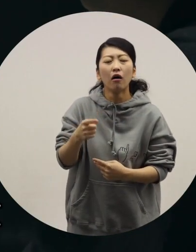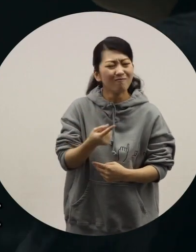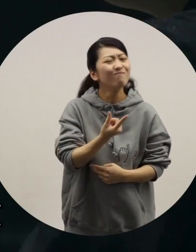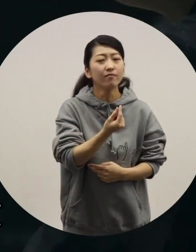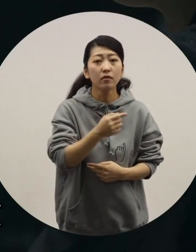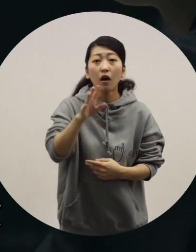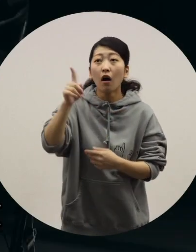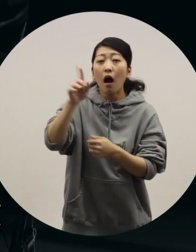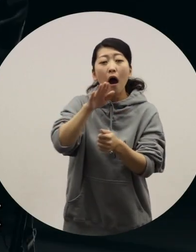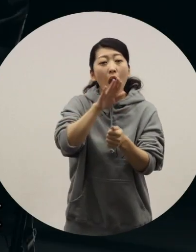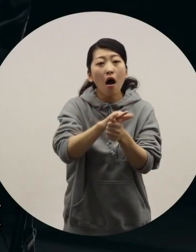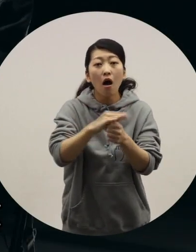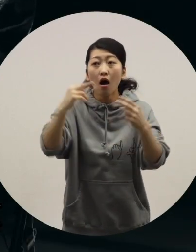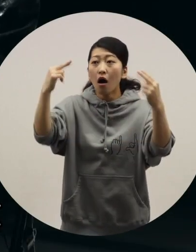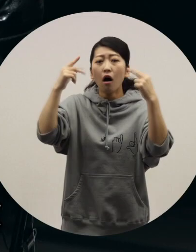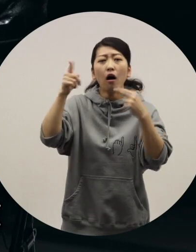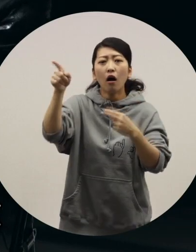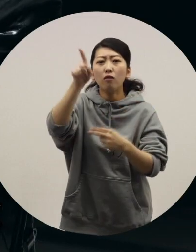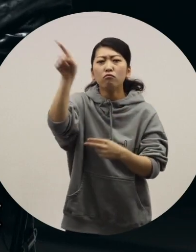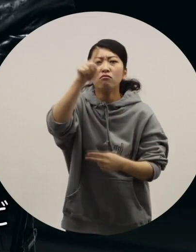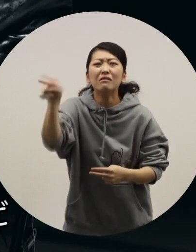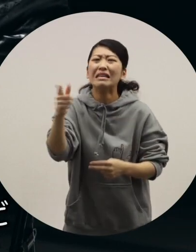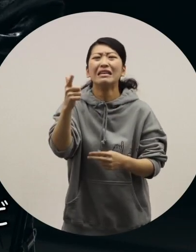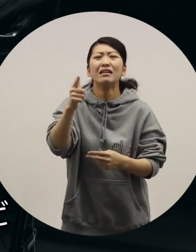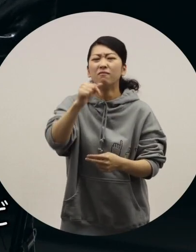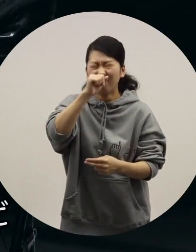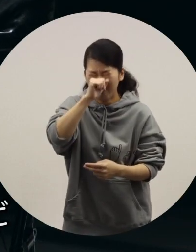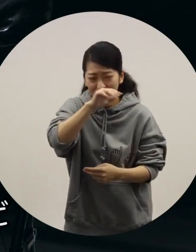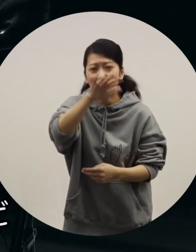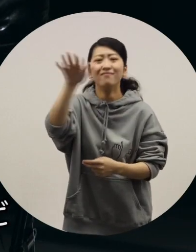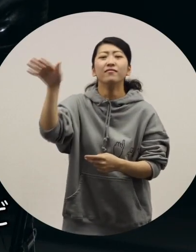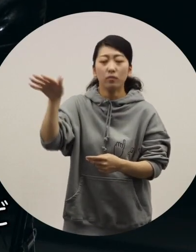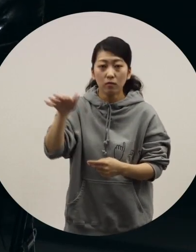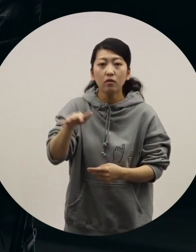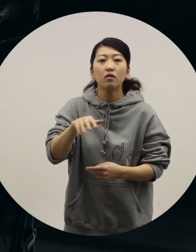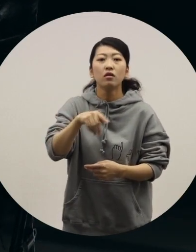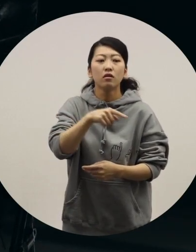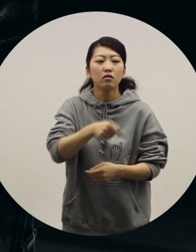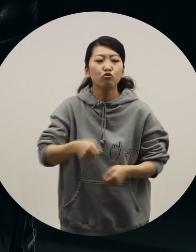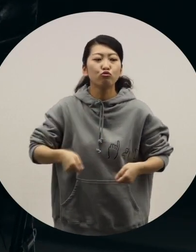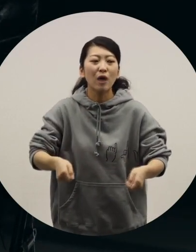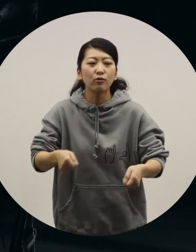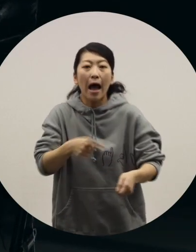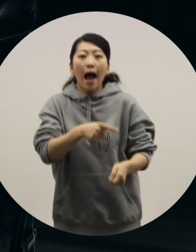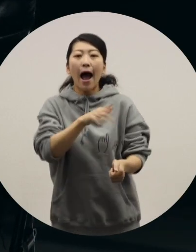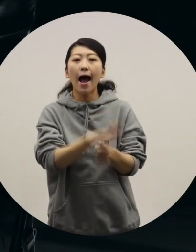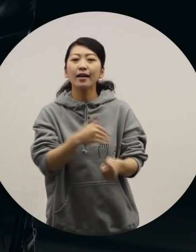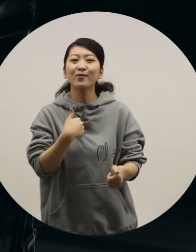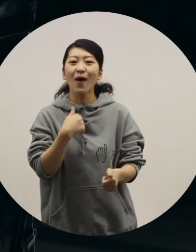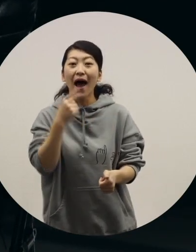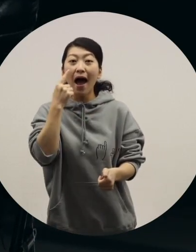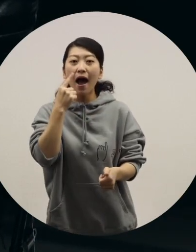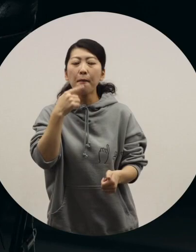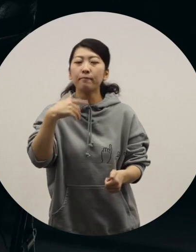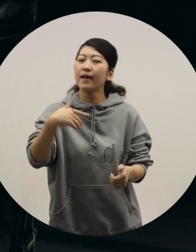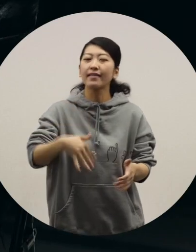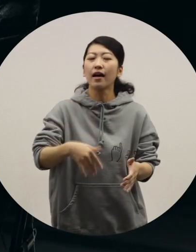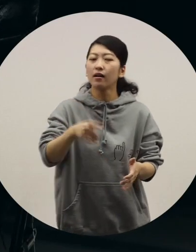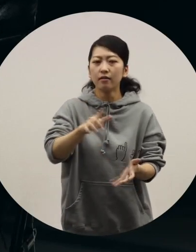[Ochiai] I know those people think they're doing what's right, they are very good people, but I want wheelchairs to become common vehicles. That's my opinion.